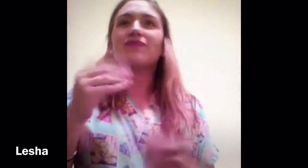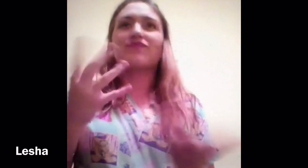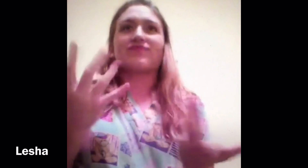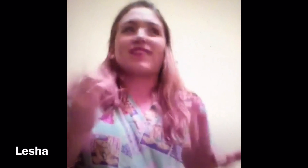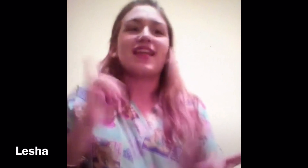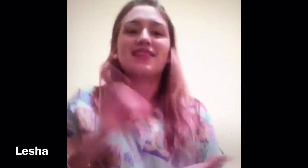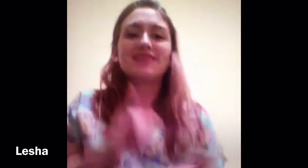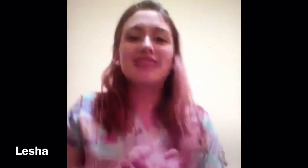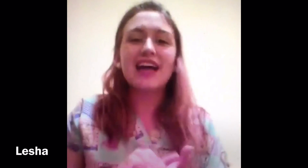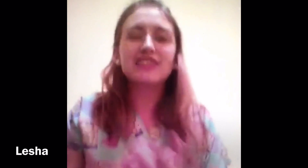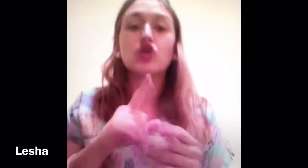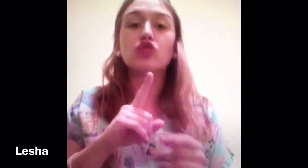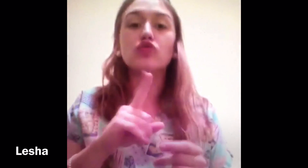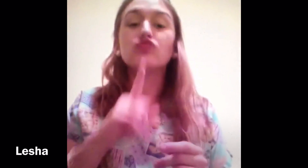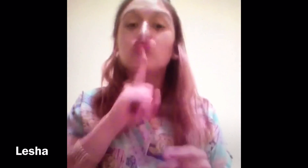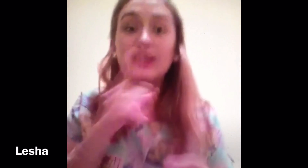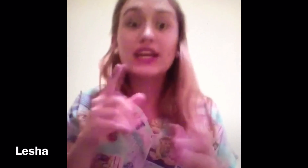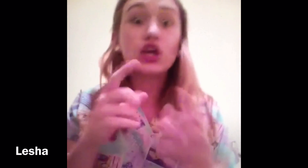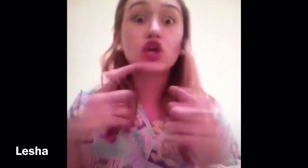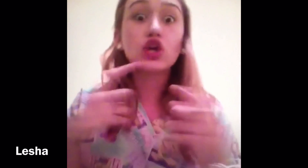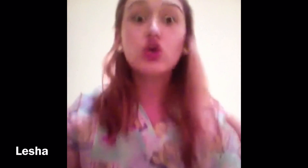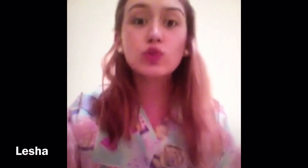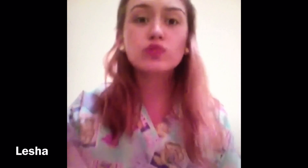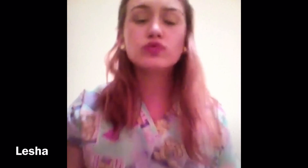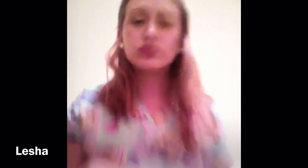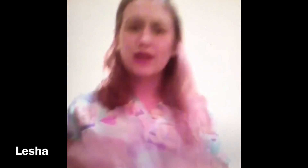And that is really huge!